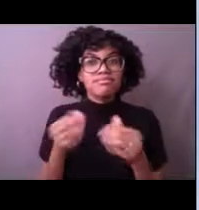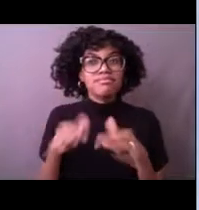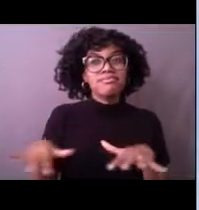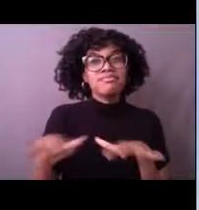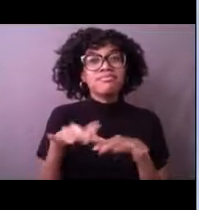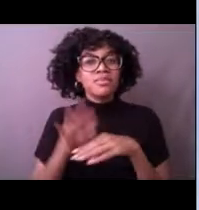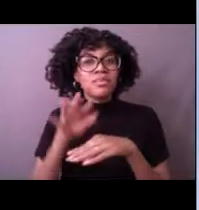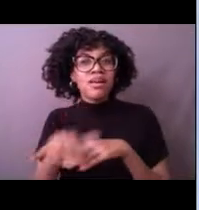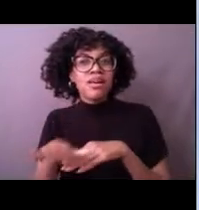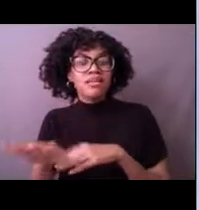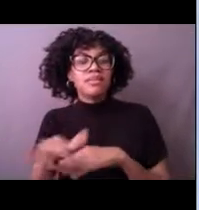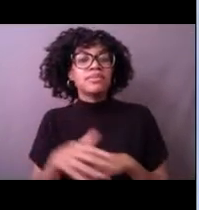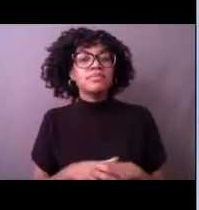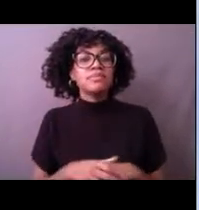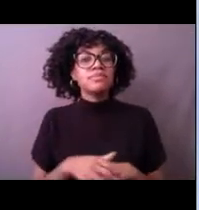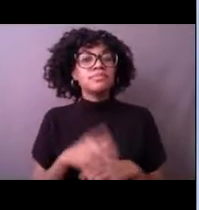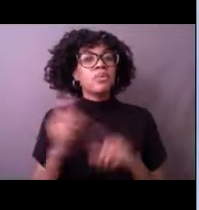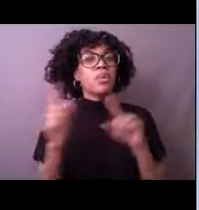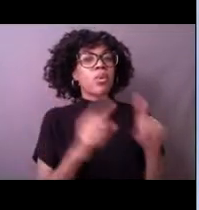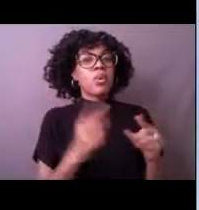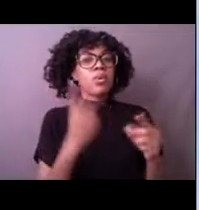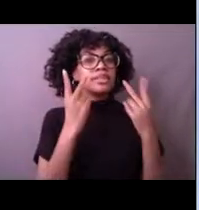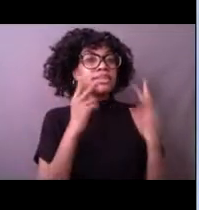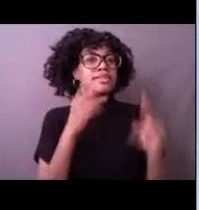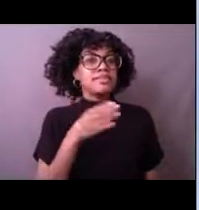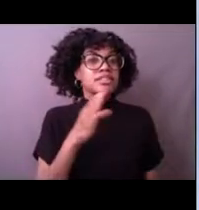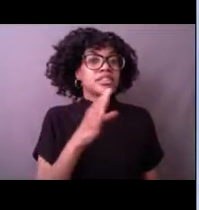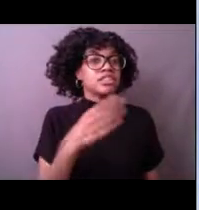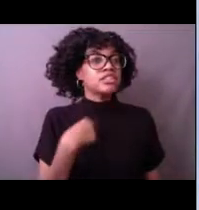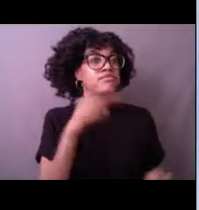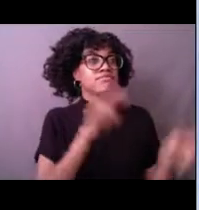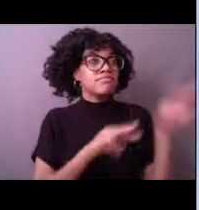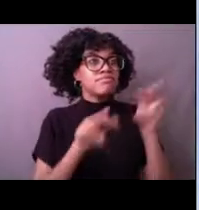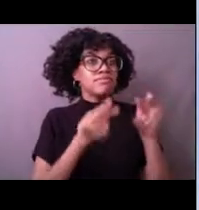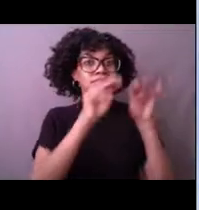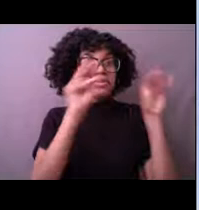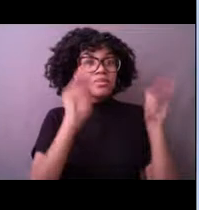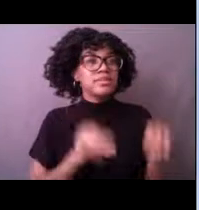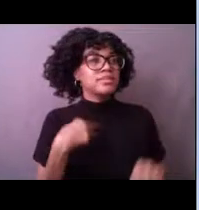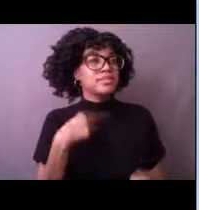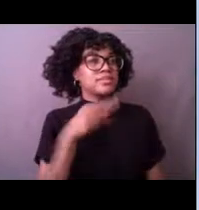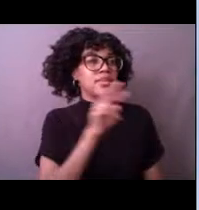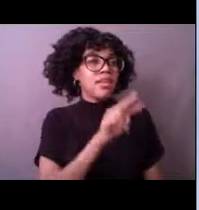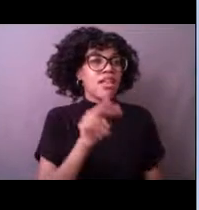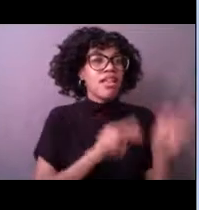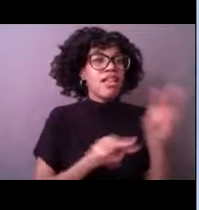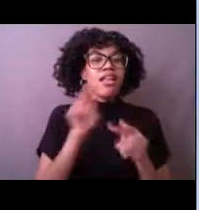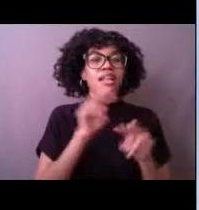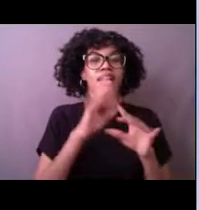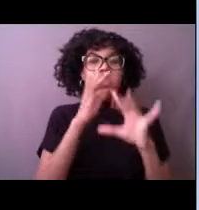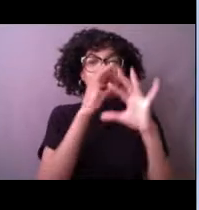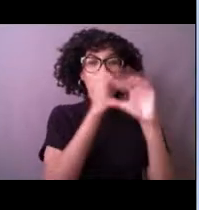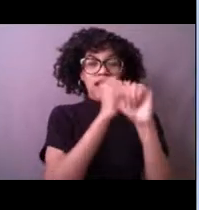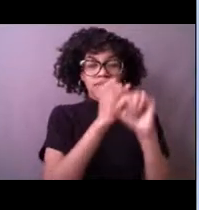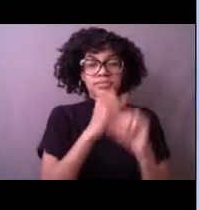and I just really loved all the fish and the sea creatures and the ocean itself. So I pursued that interest